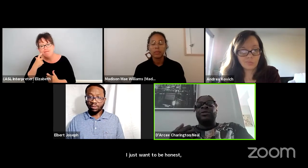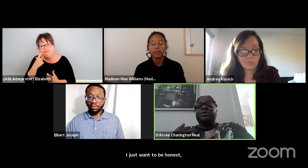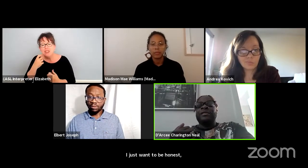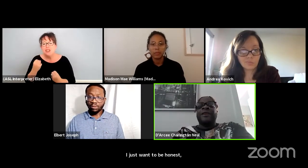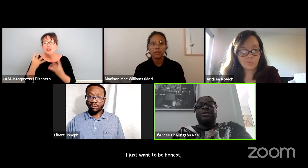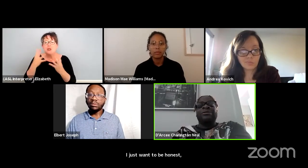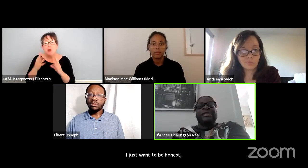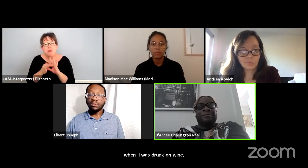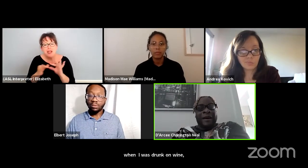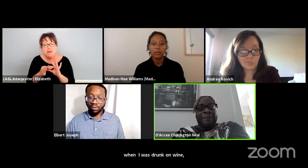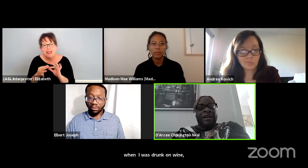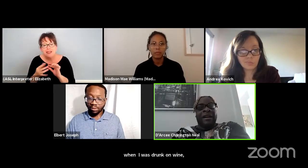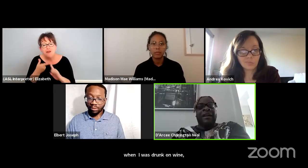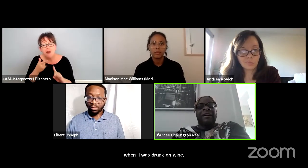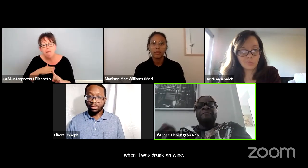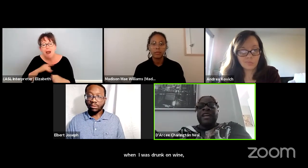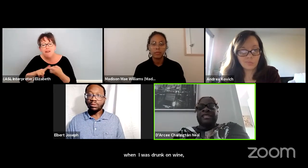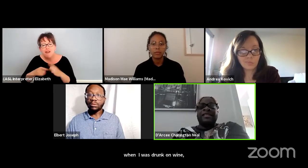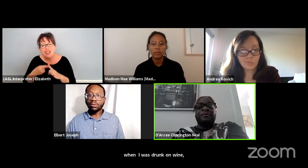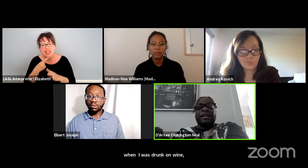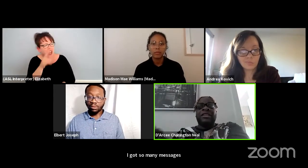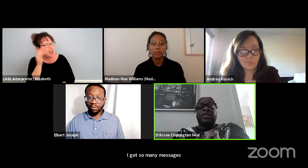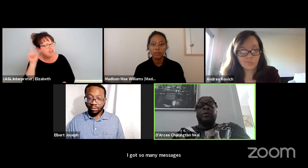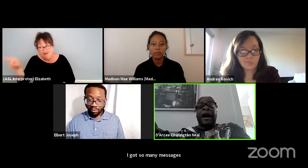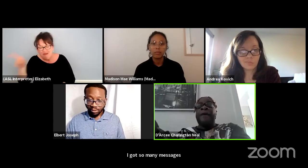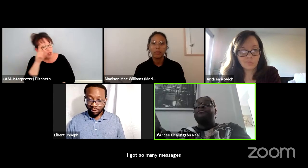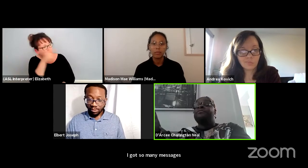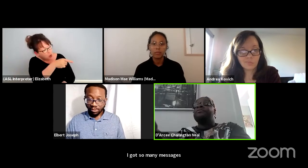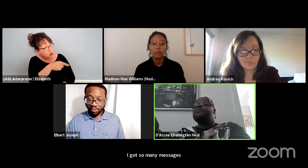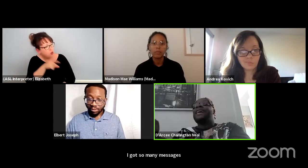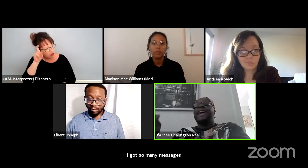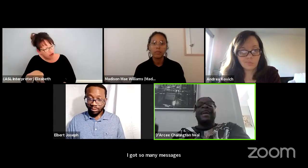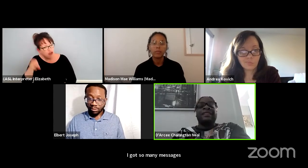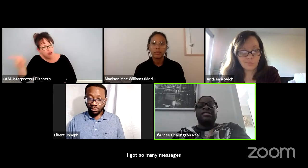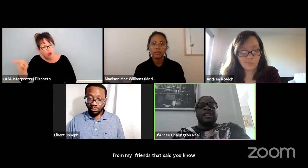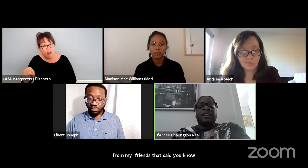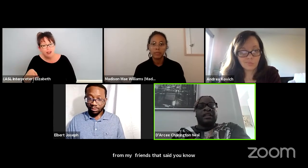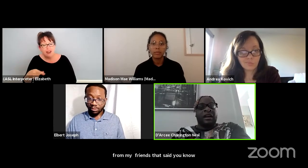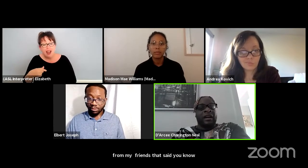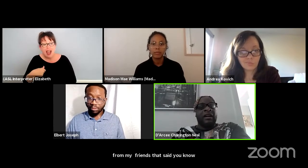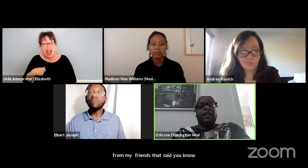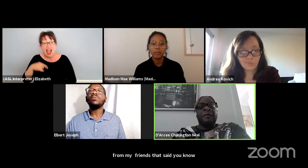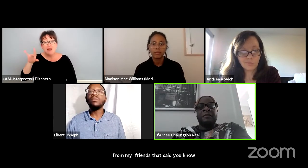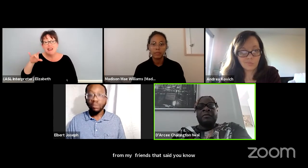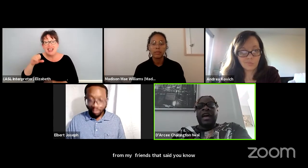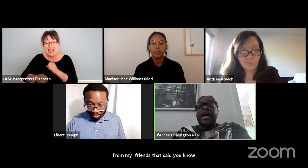you know, you should be up there. That should have been you. I'm like eight years I'm getting heard.